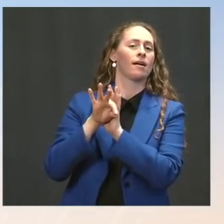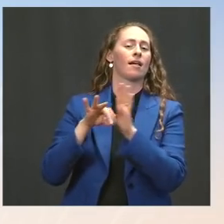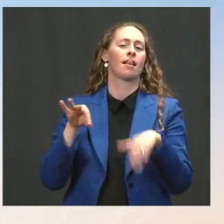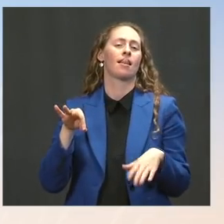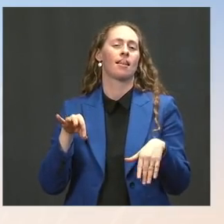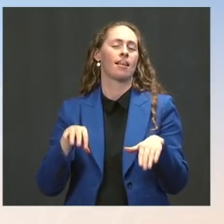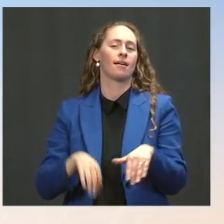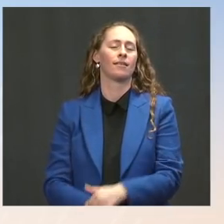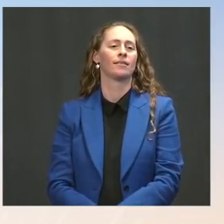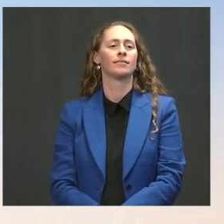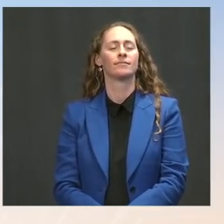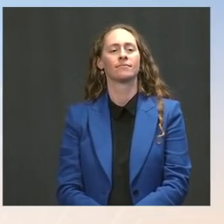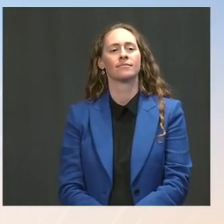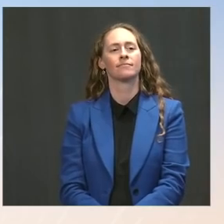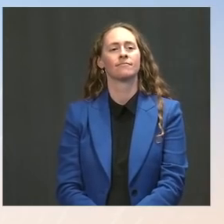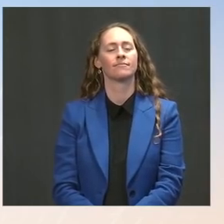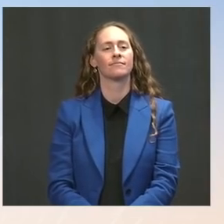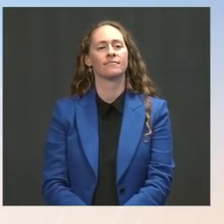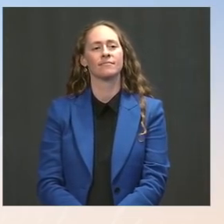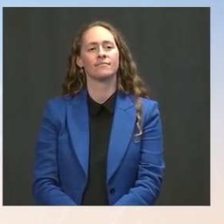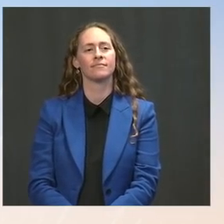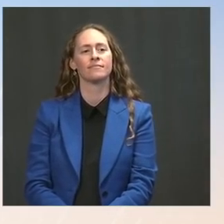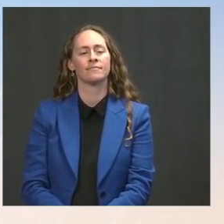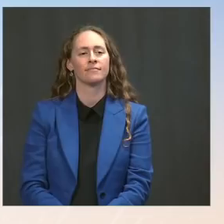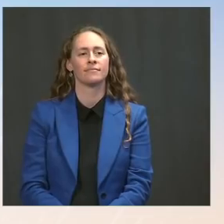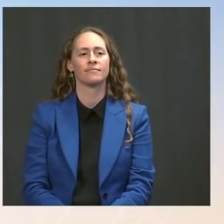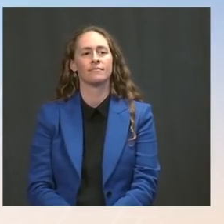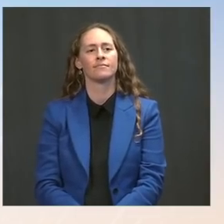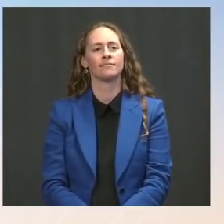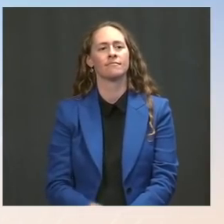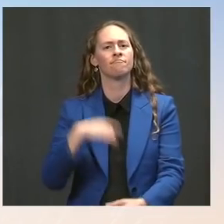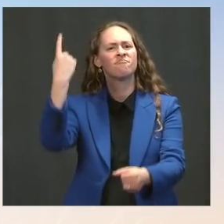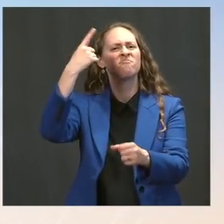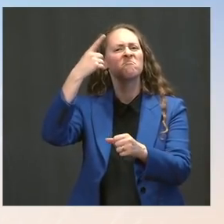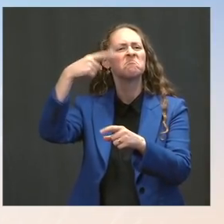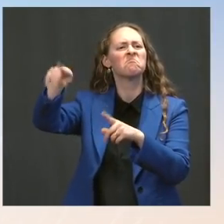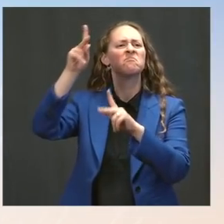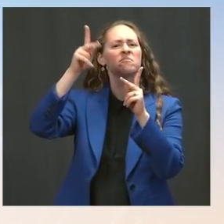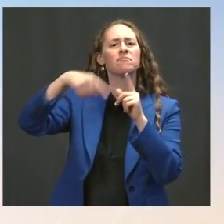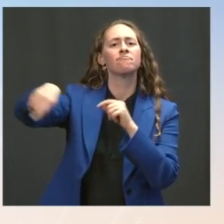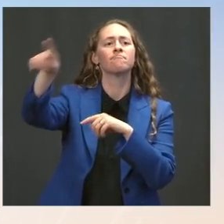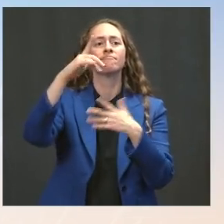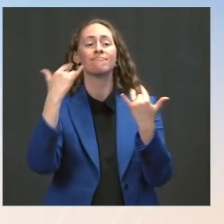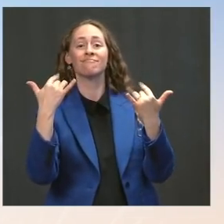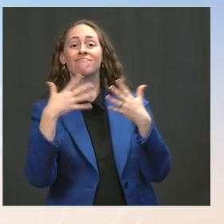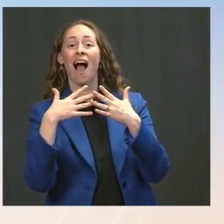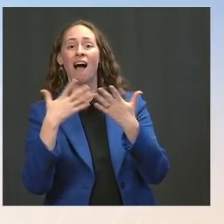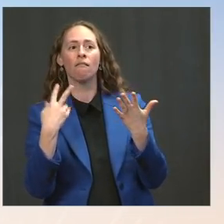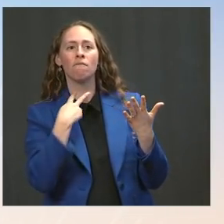for U.S. citizens overseas that have been patiently waiting to get vaccinated. Should they --